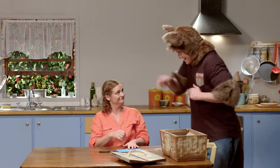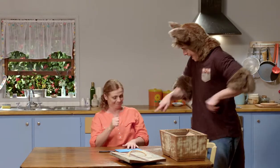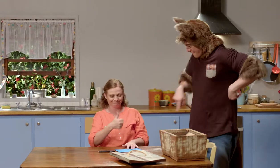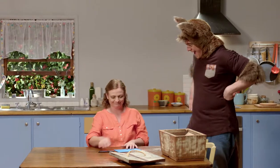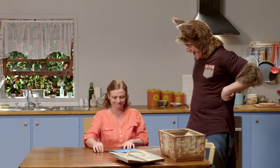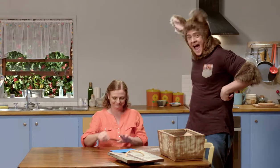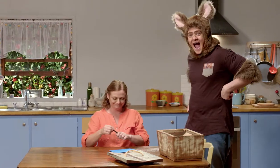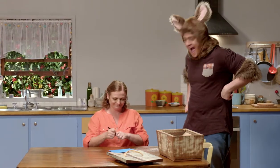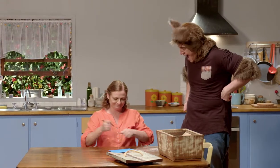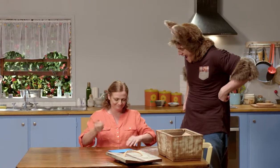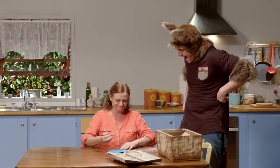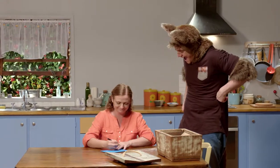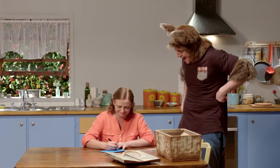Can you put Amanda's name on it?